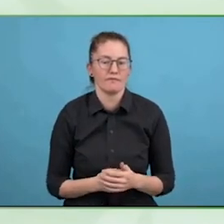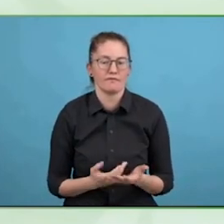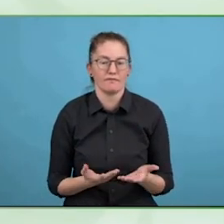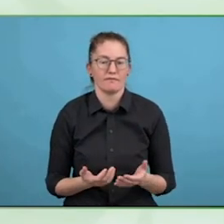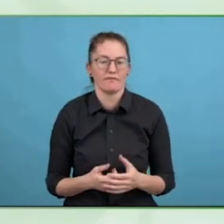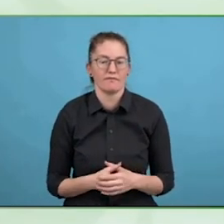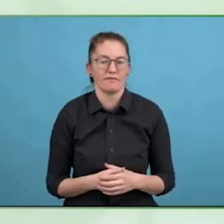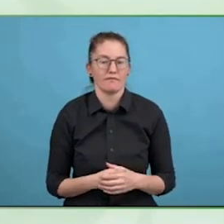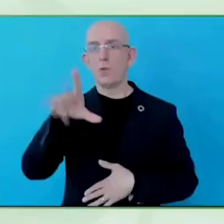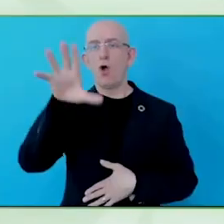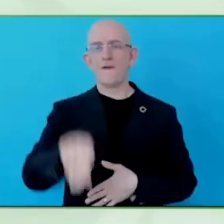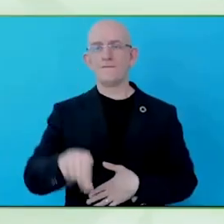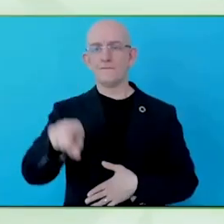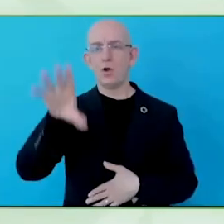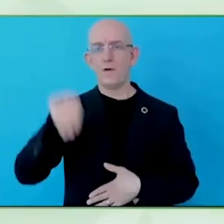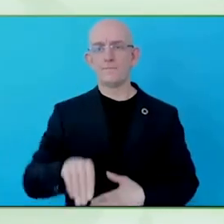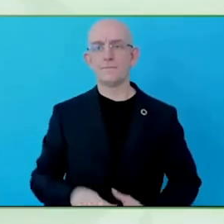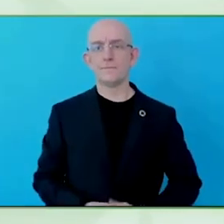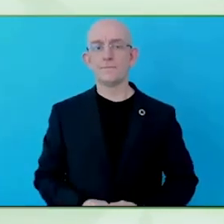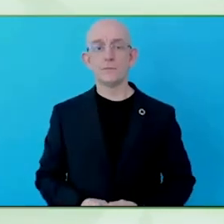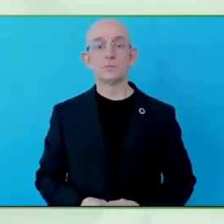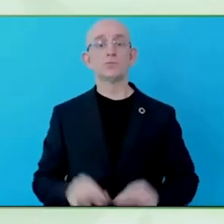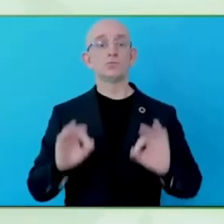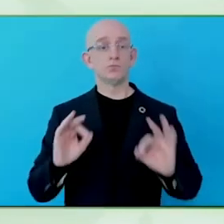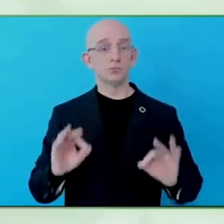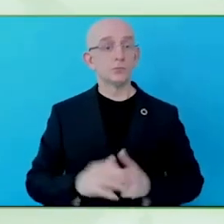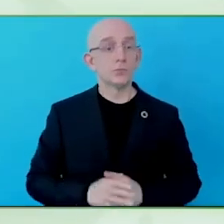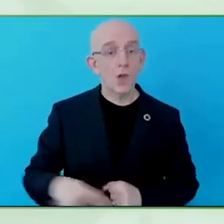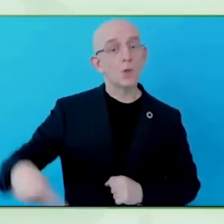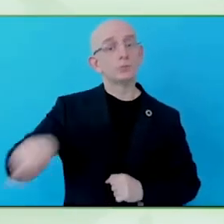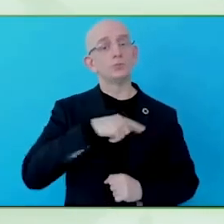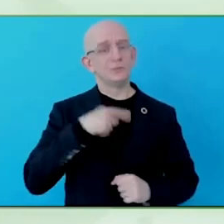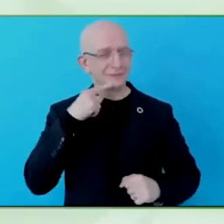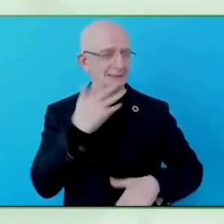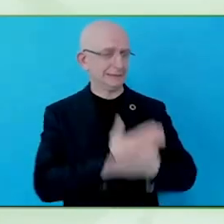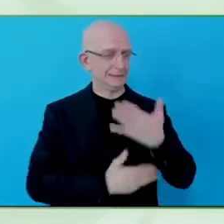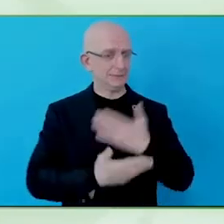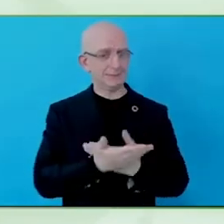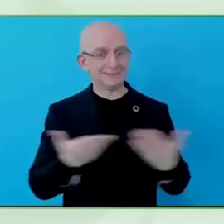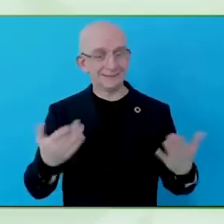So it is showing there is a viable business delivering services for